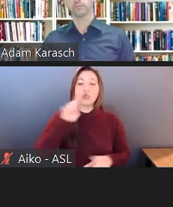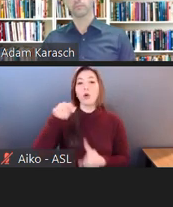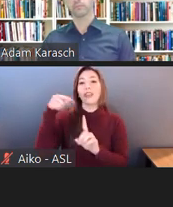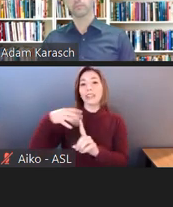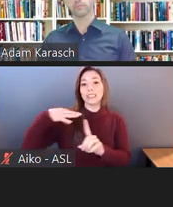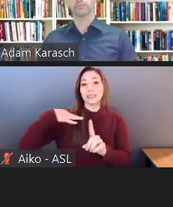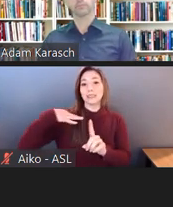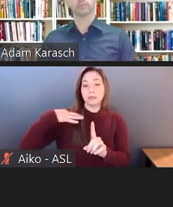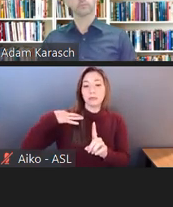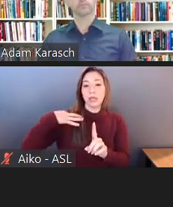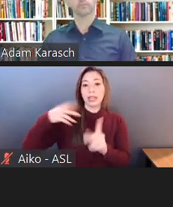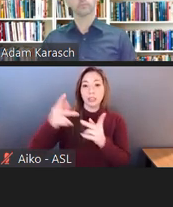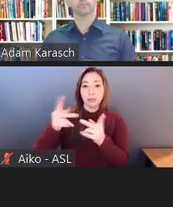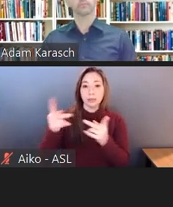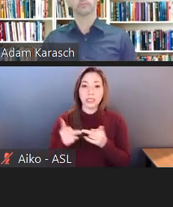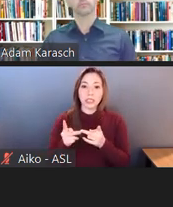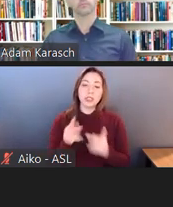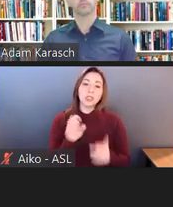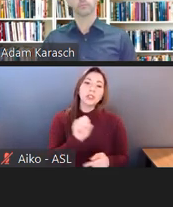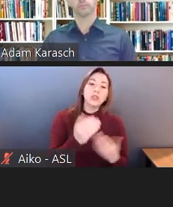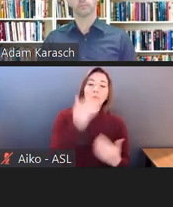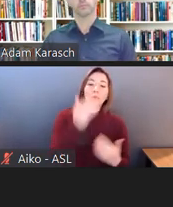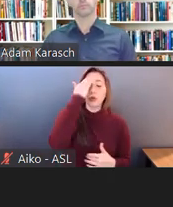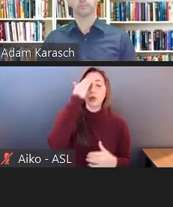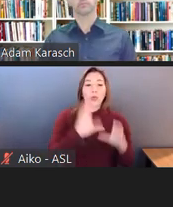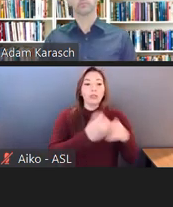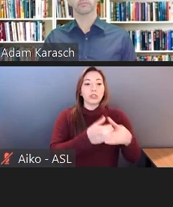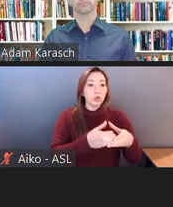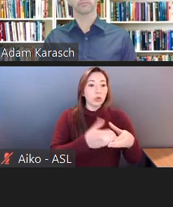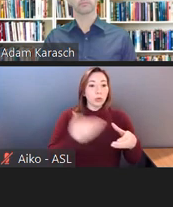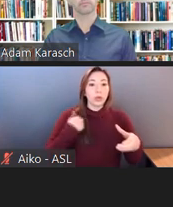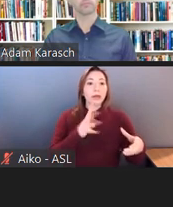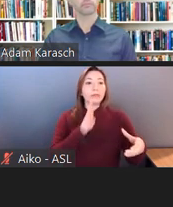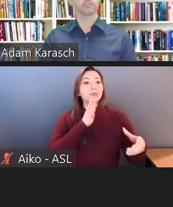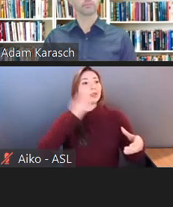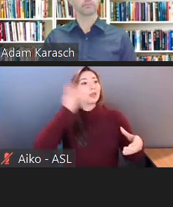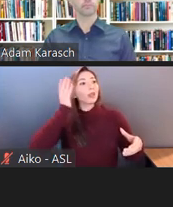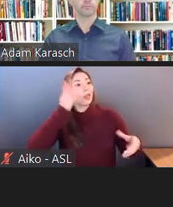was a group of applicants, their getting information from people who are speaking with them including